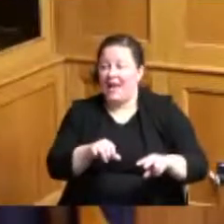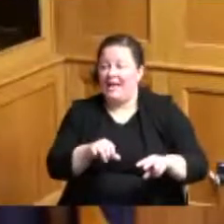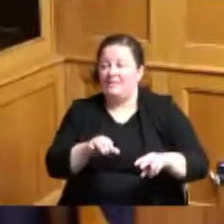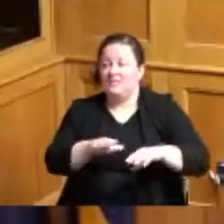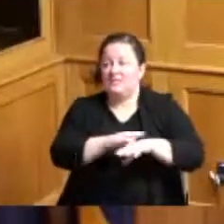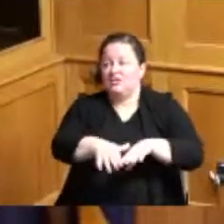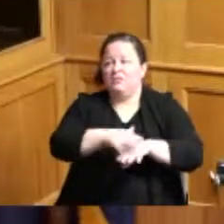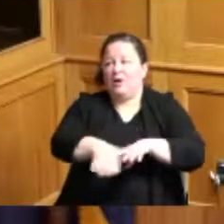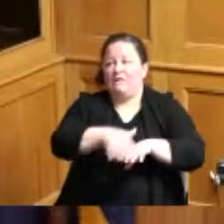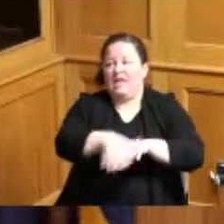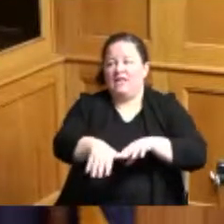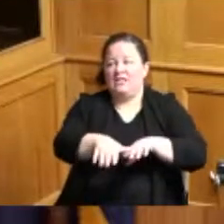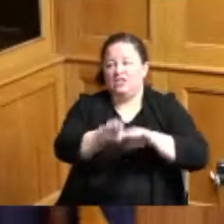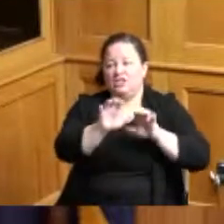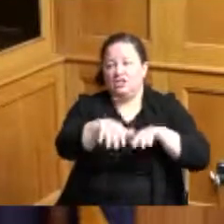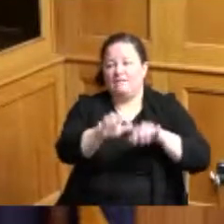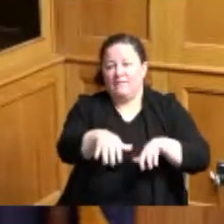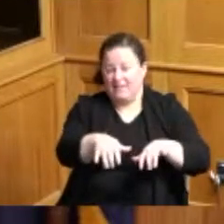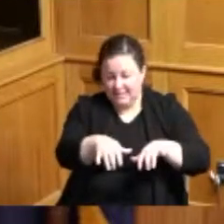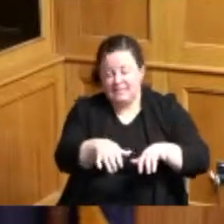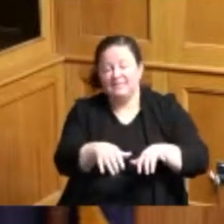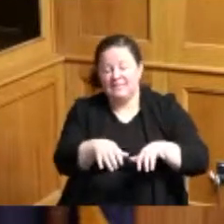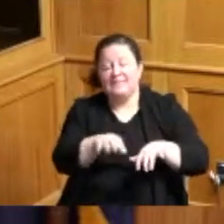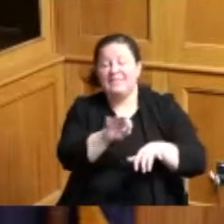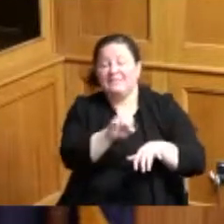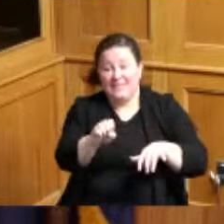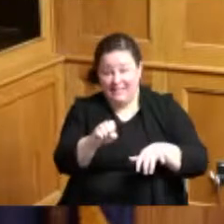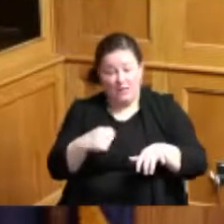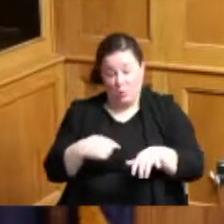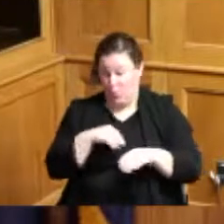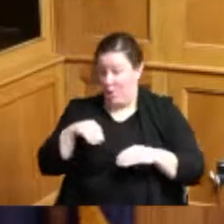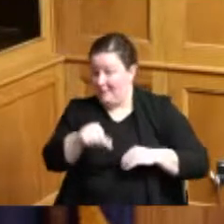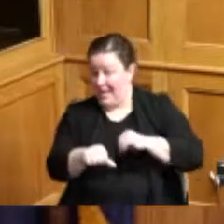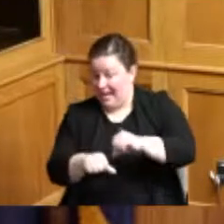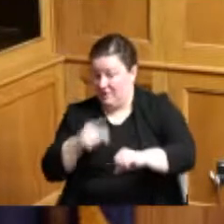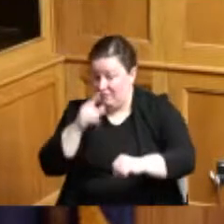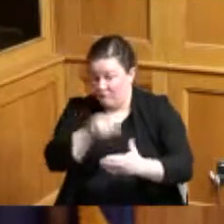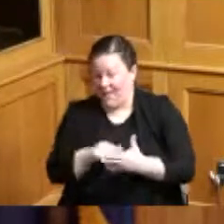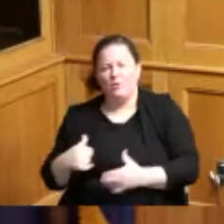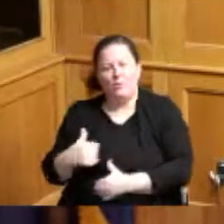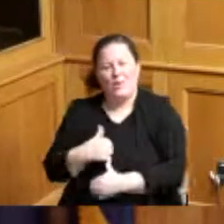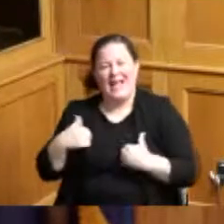that be will we have to be paying for those we got lots ourselves so this is another example of just